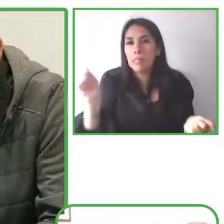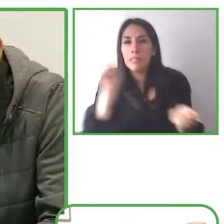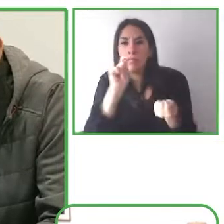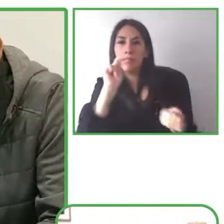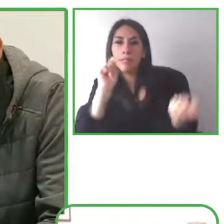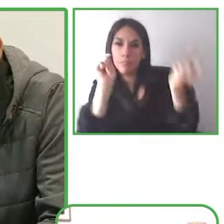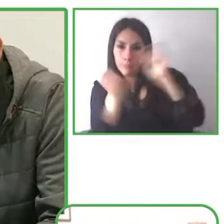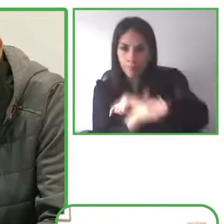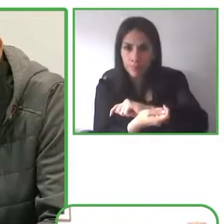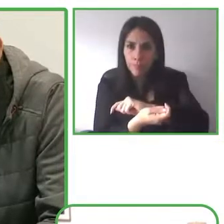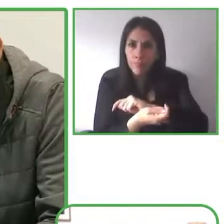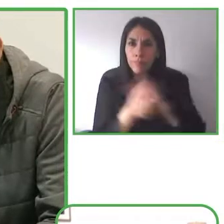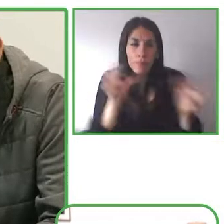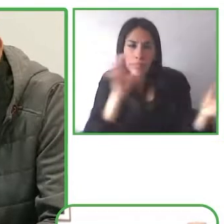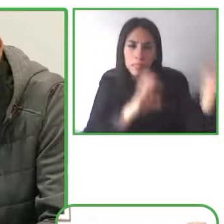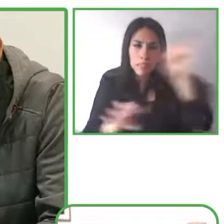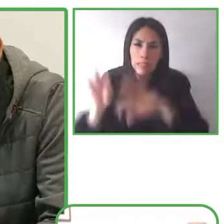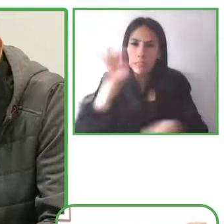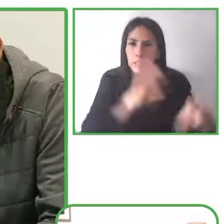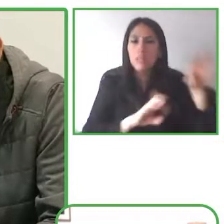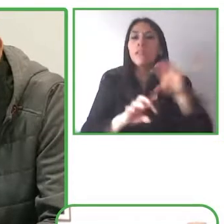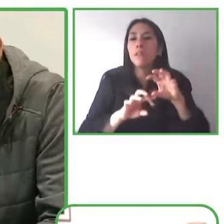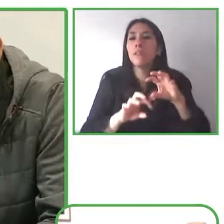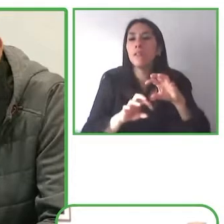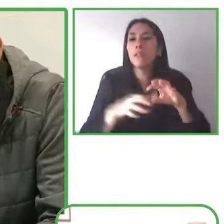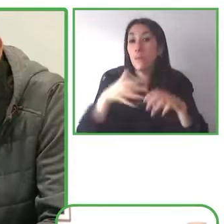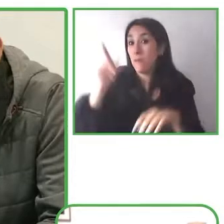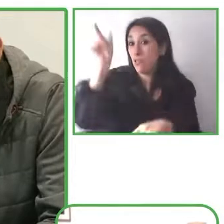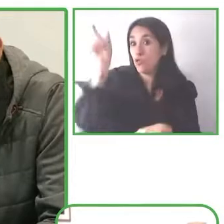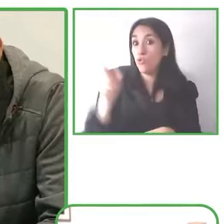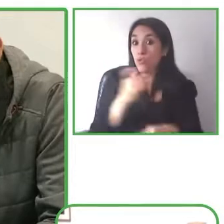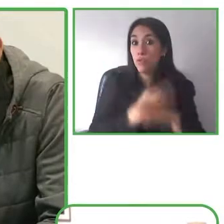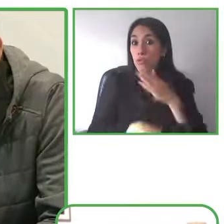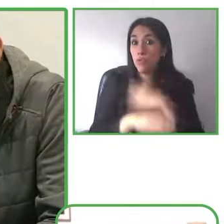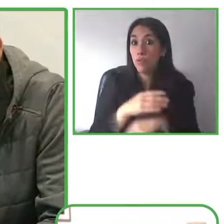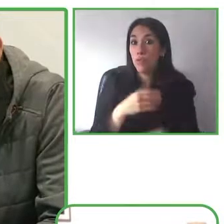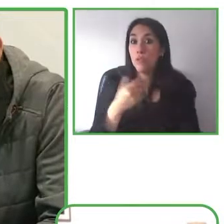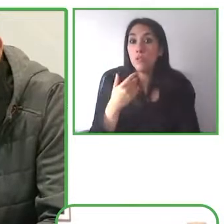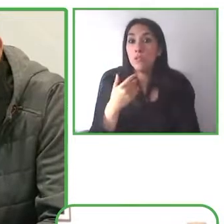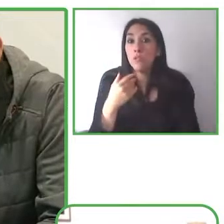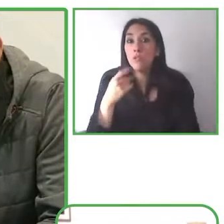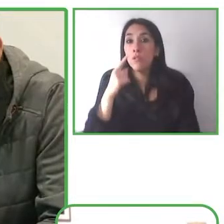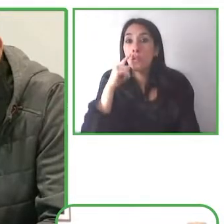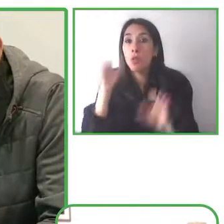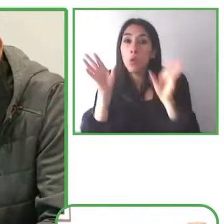know the first step of this to make this an improved effort is really to do the research